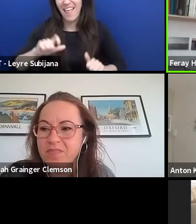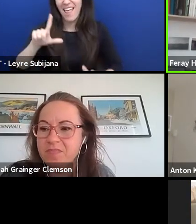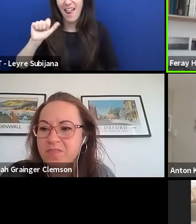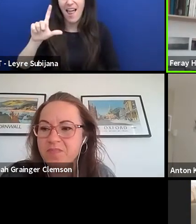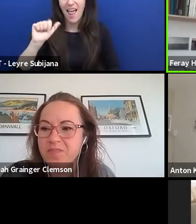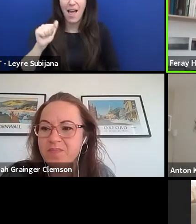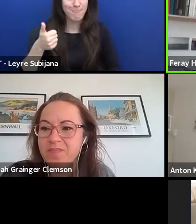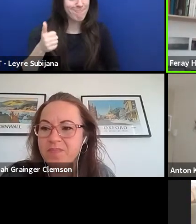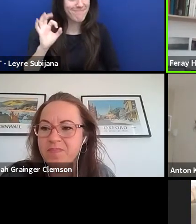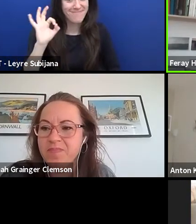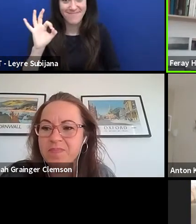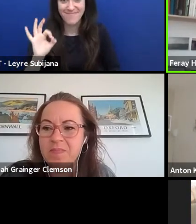Lala, thank you.